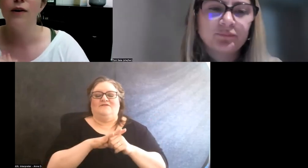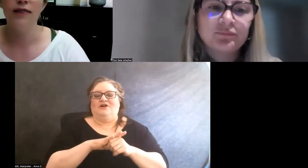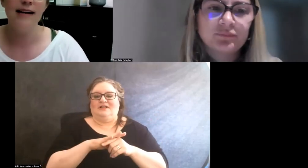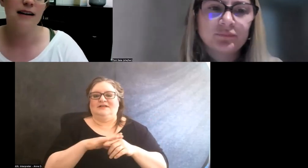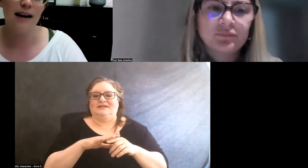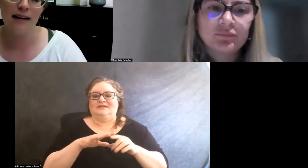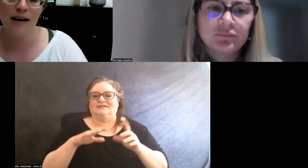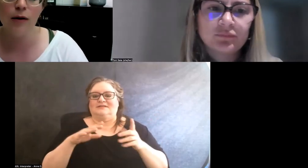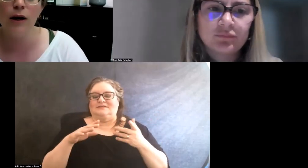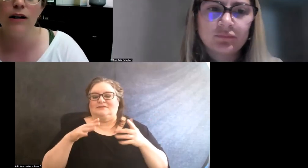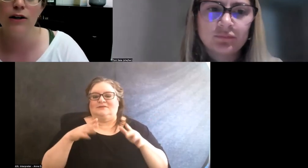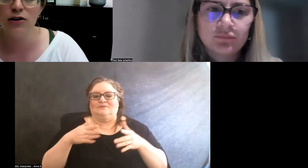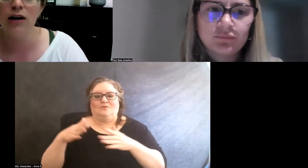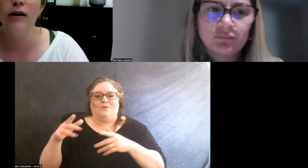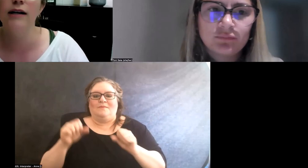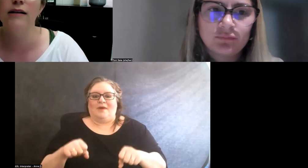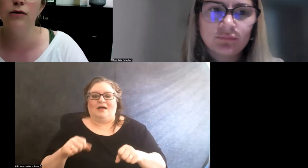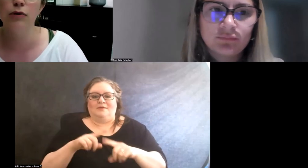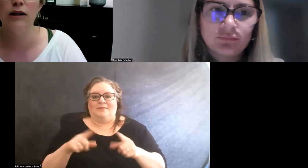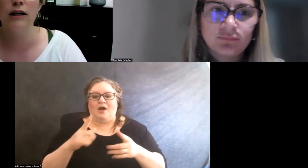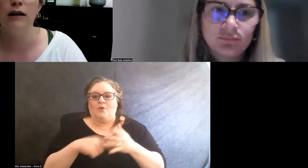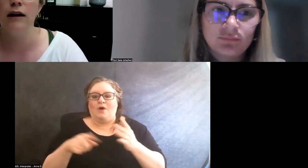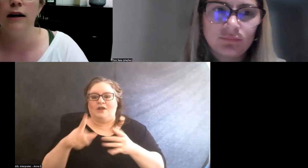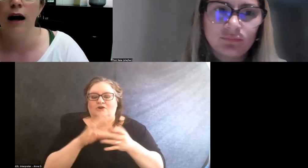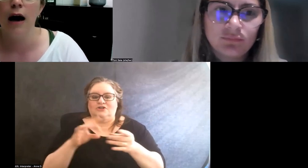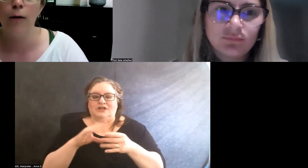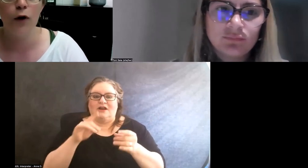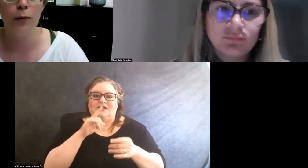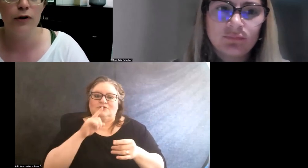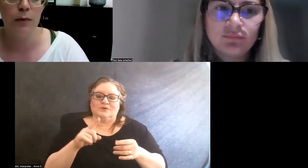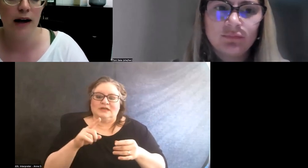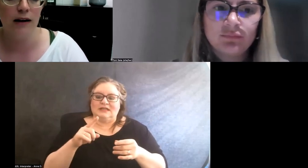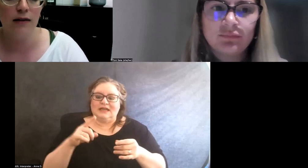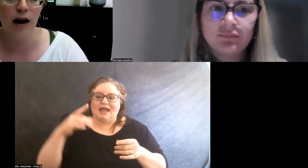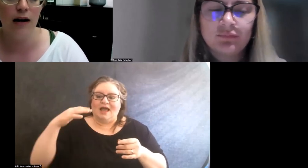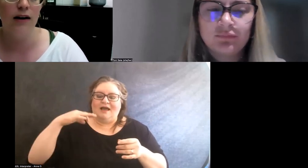With that said, I think what you're sharing is a really helpful perspective on